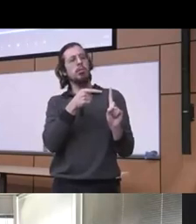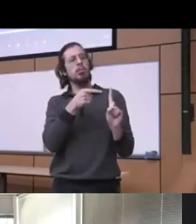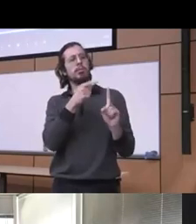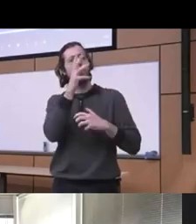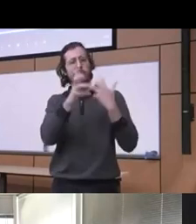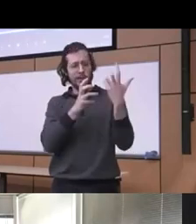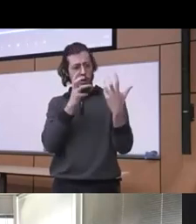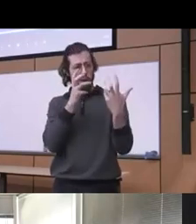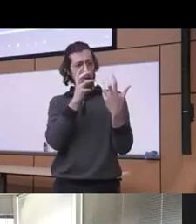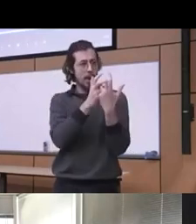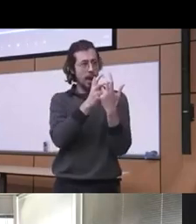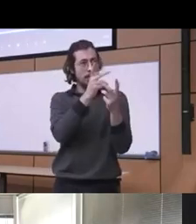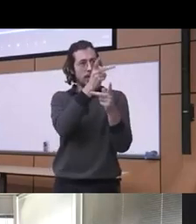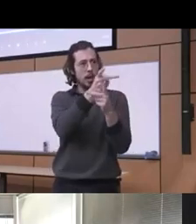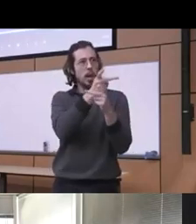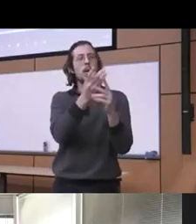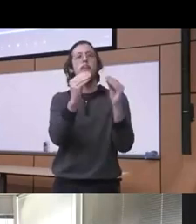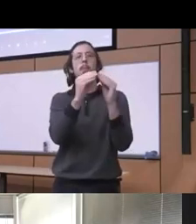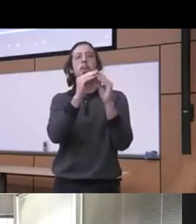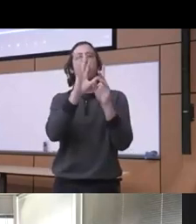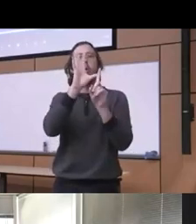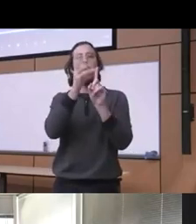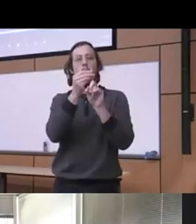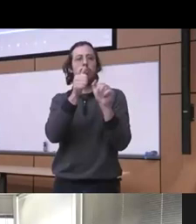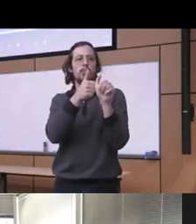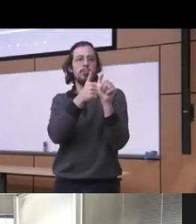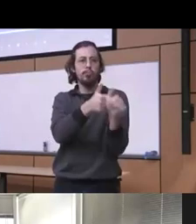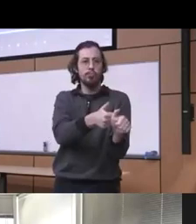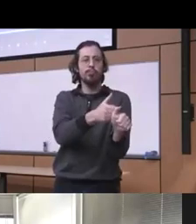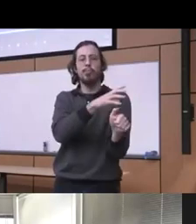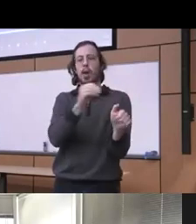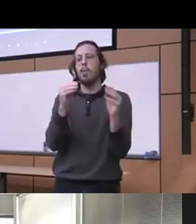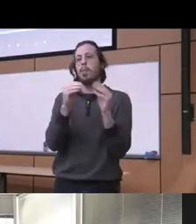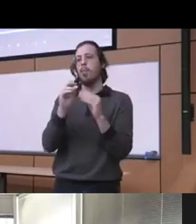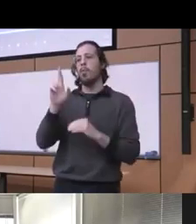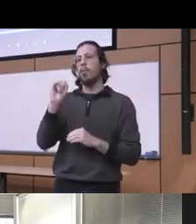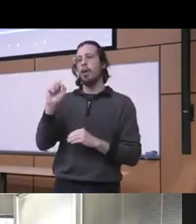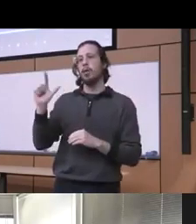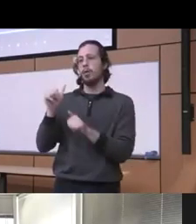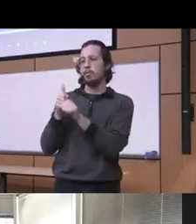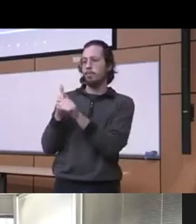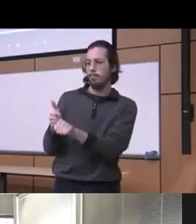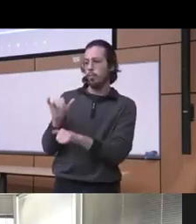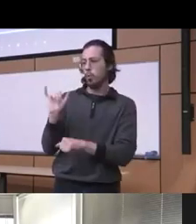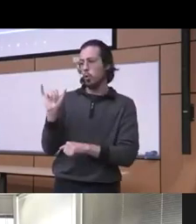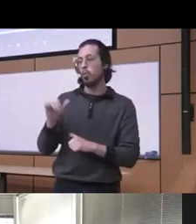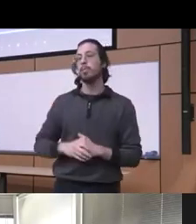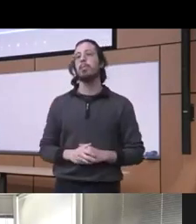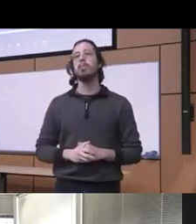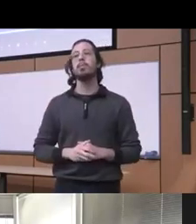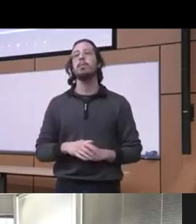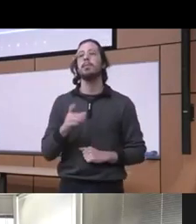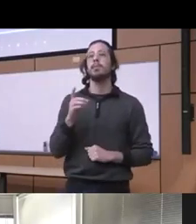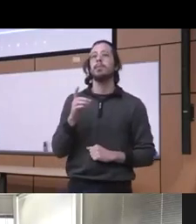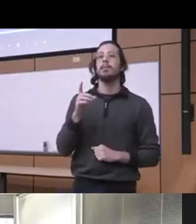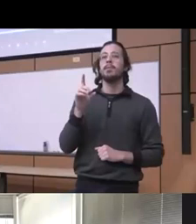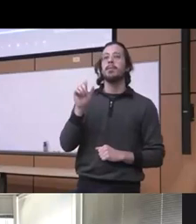to be more culturally and racially relevant yes I I can say that's a very good question I can speak